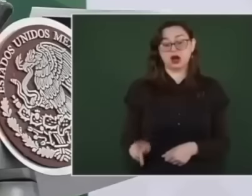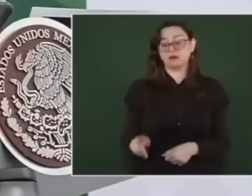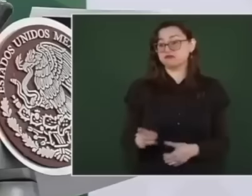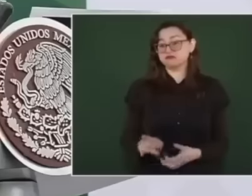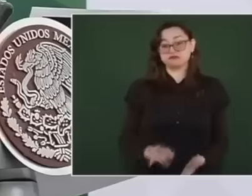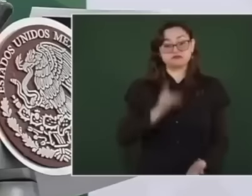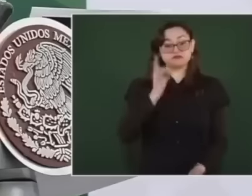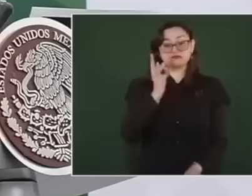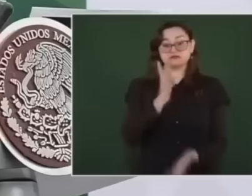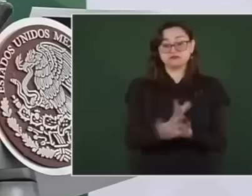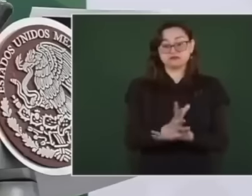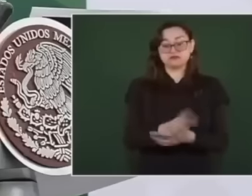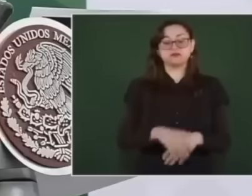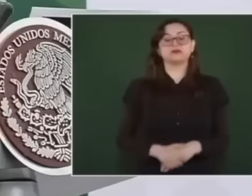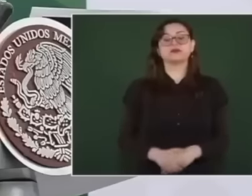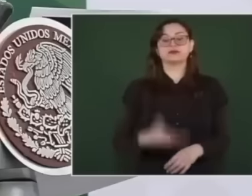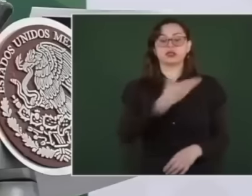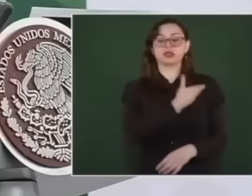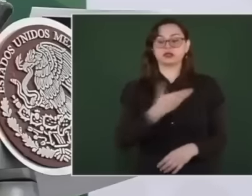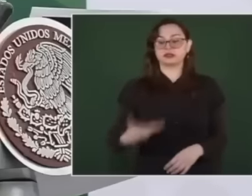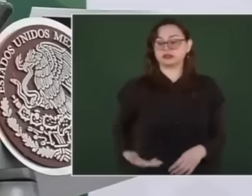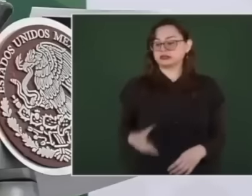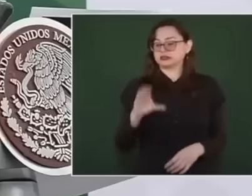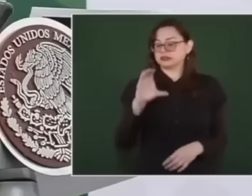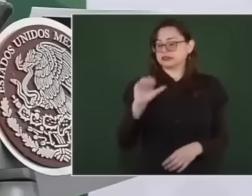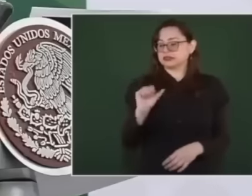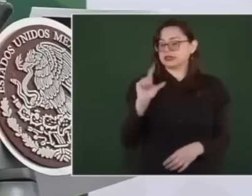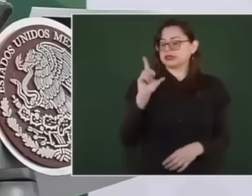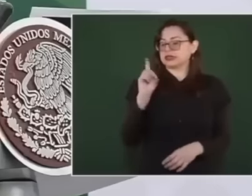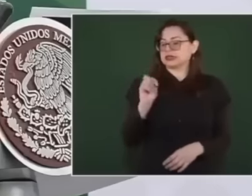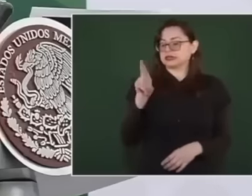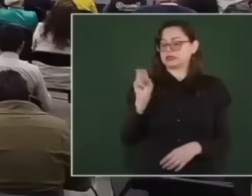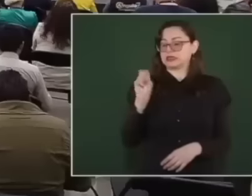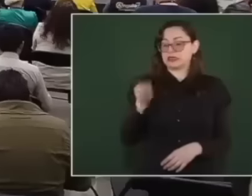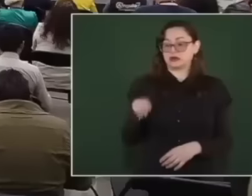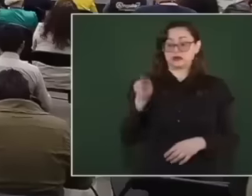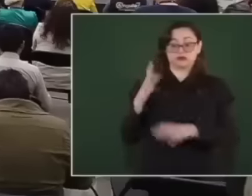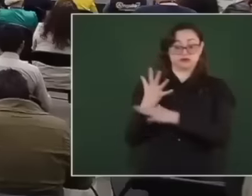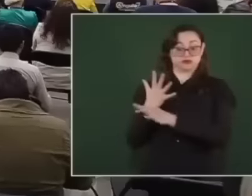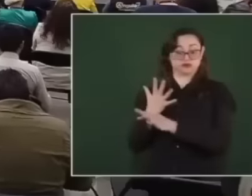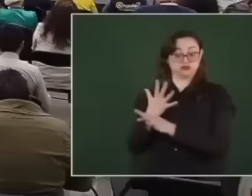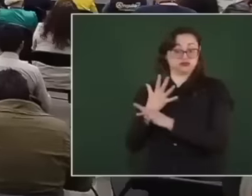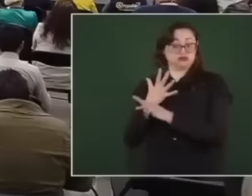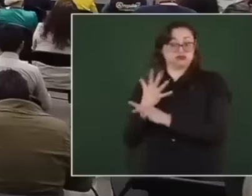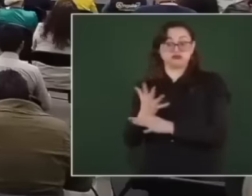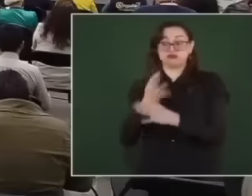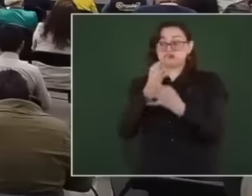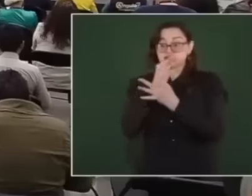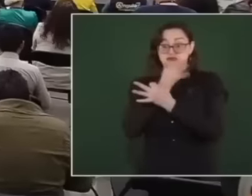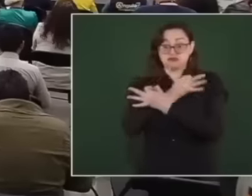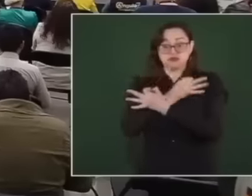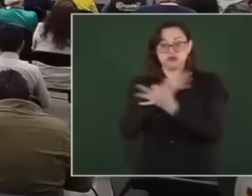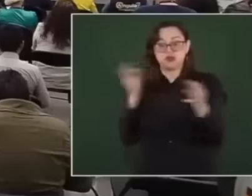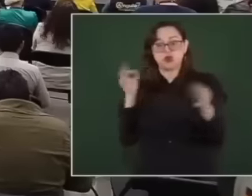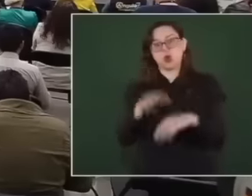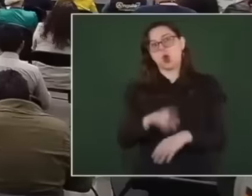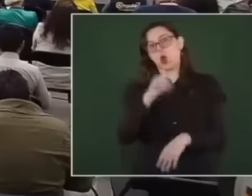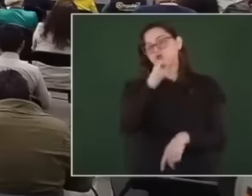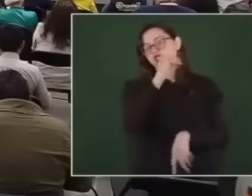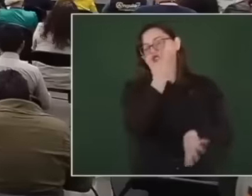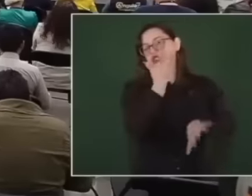President Felipe Calderón publicly declared that based on the United States police series